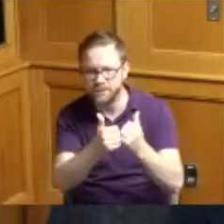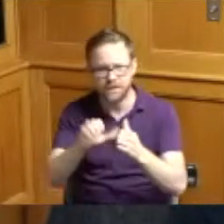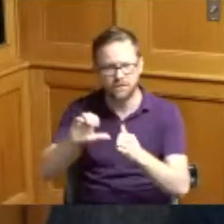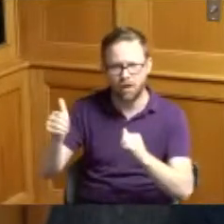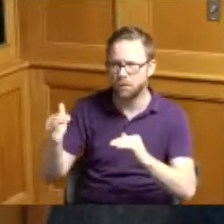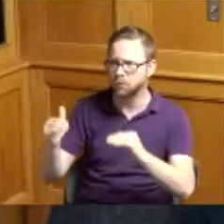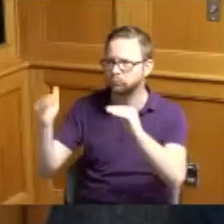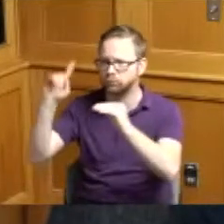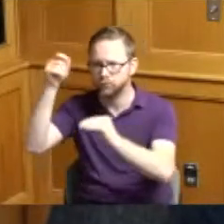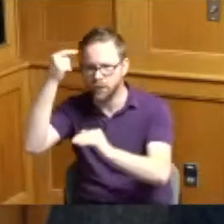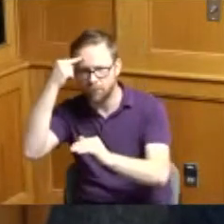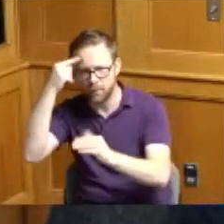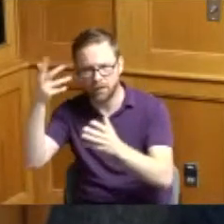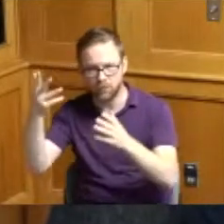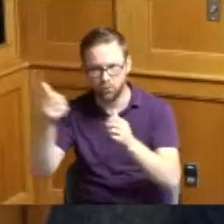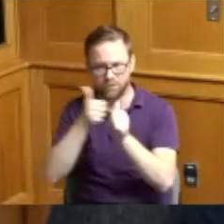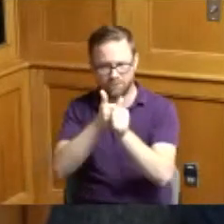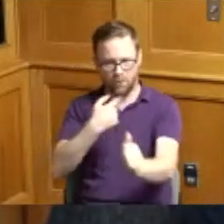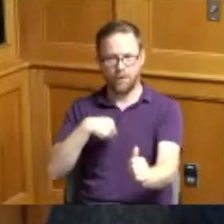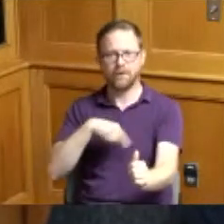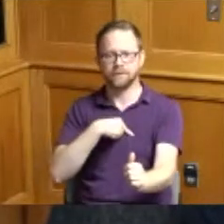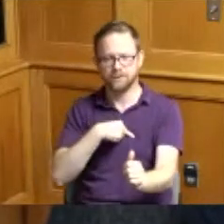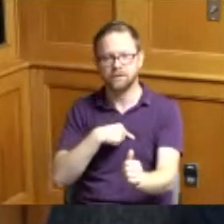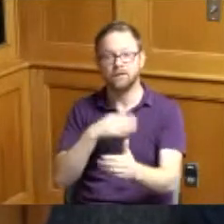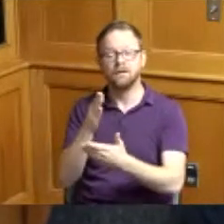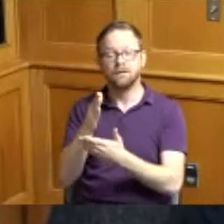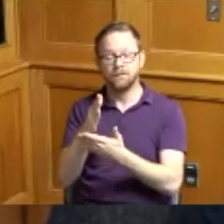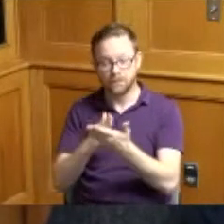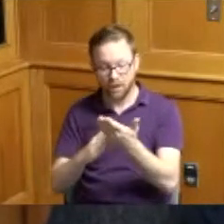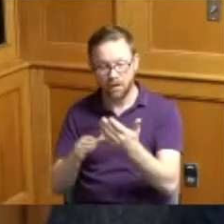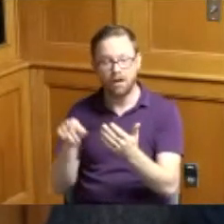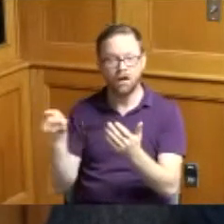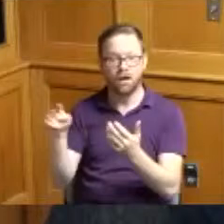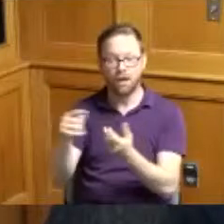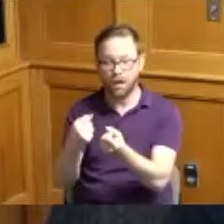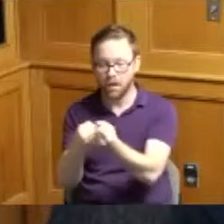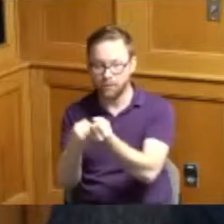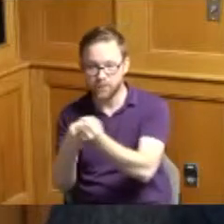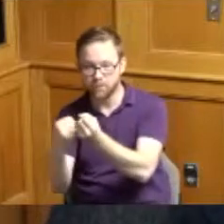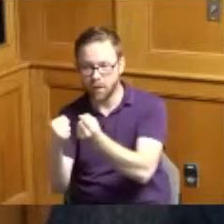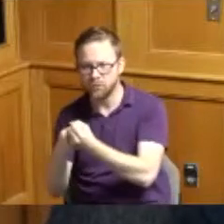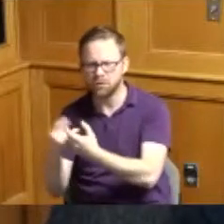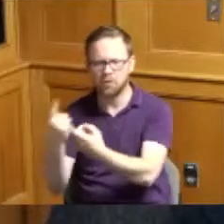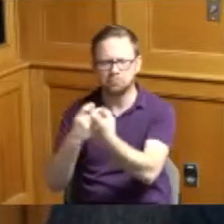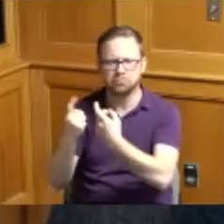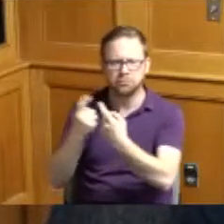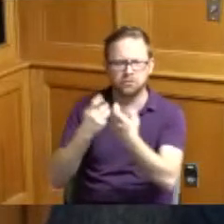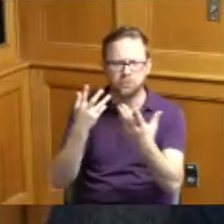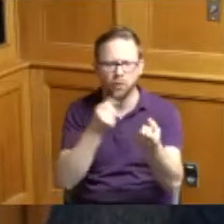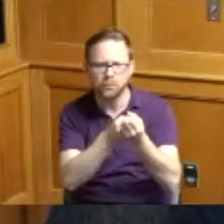like to follow our lead and some sponsorship inquiries have come forward as well and so the